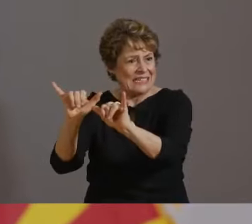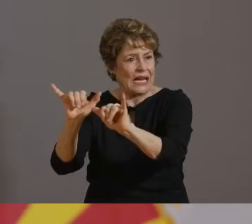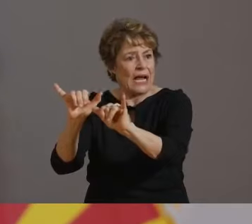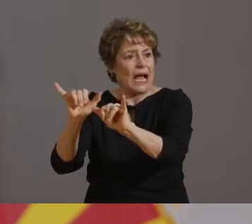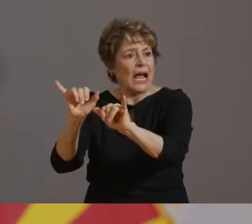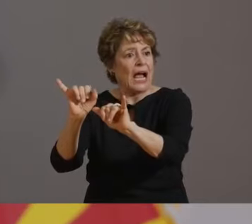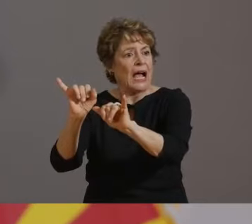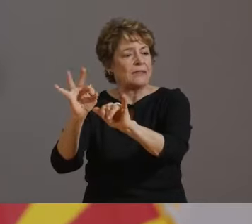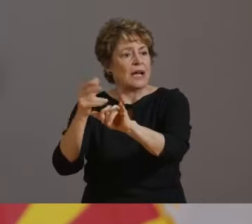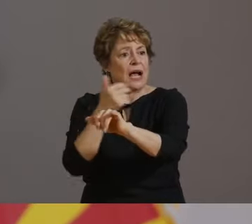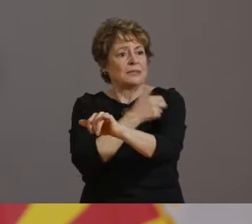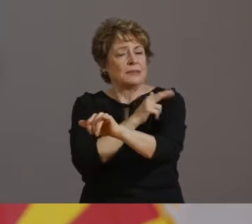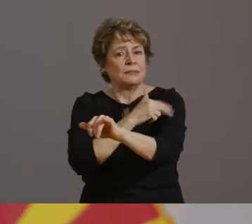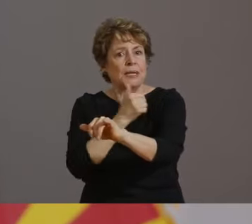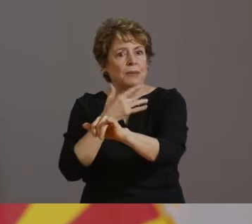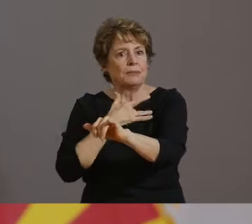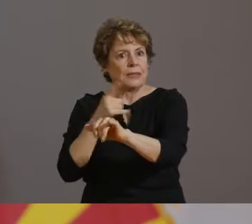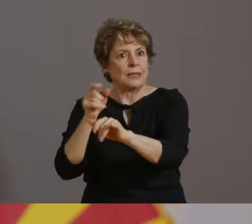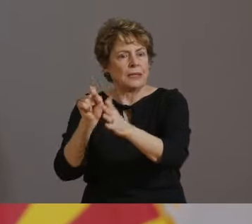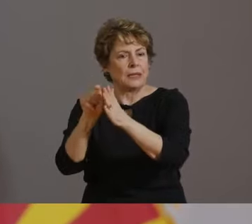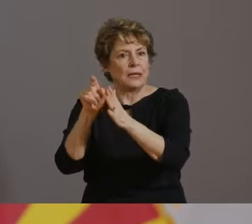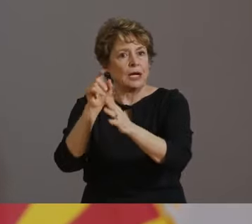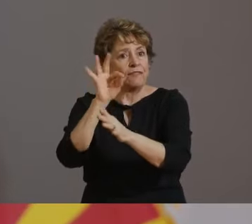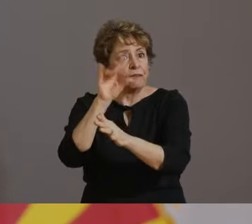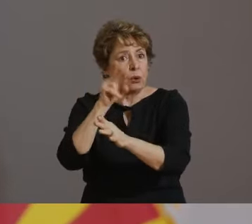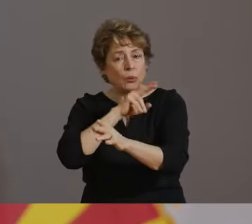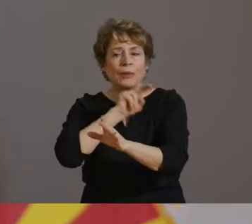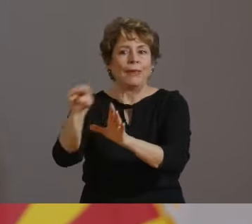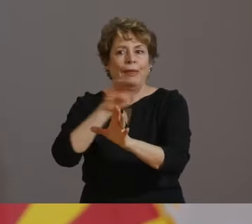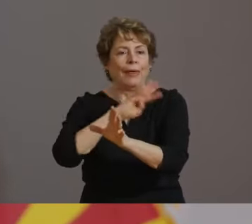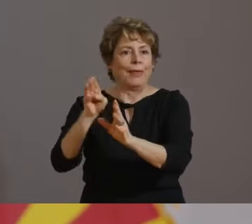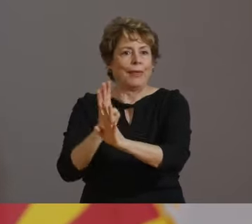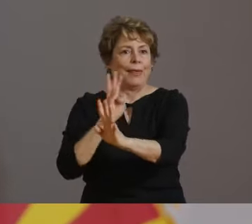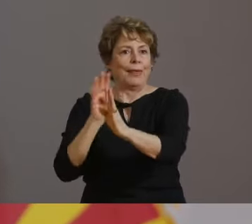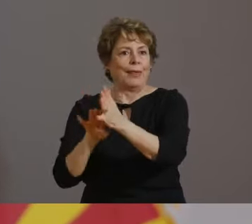IMPACTS THAT WE SAW WITH THE PEAKS OF COVID-19 THIS SUMMER.